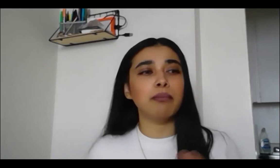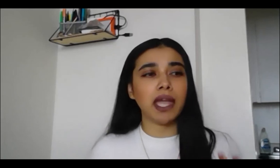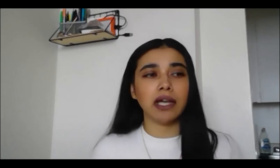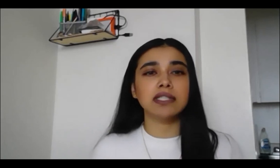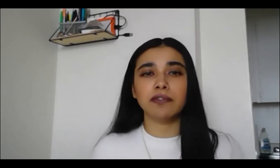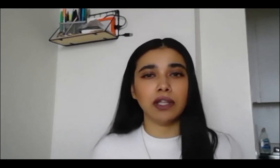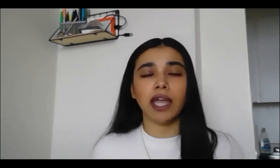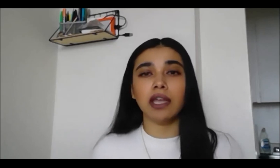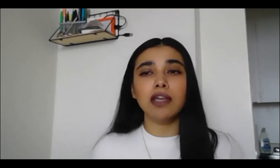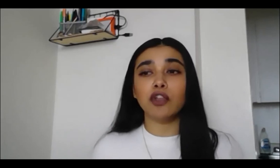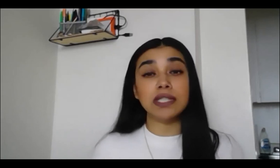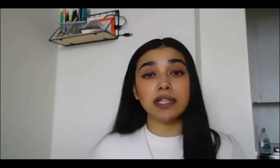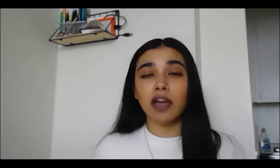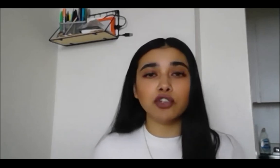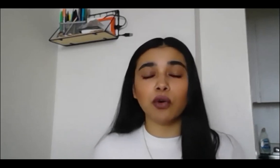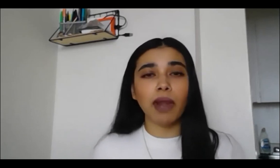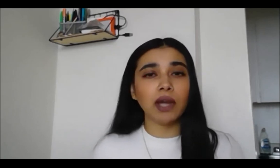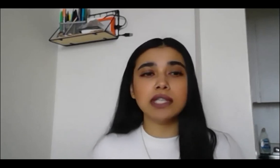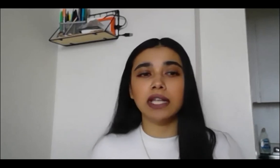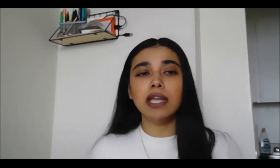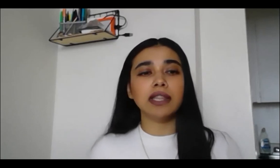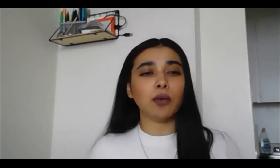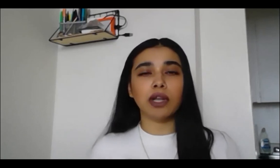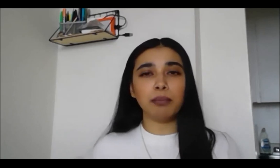and make us feel like there isn't enough to go around, and that we're